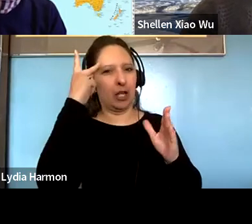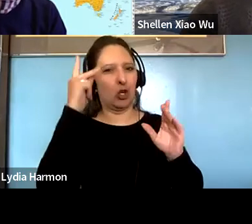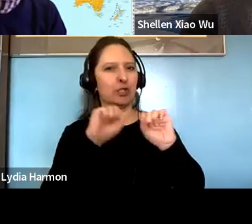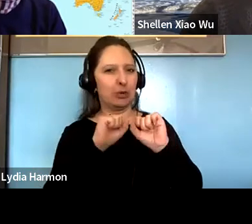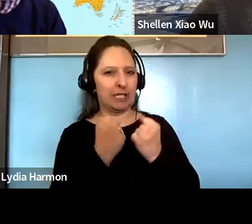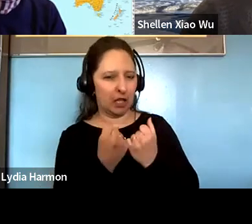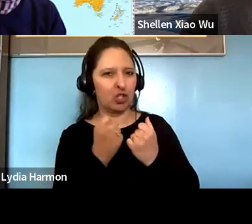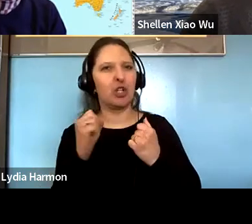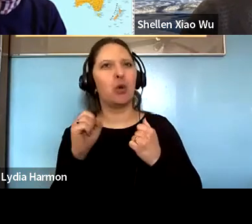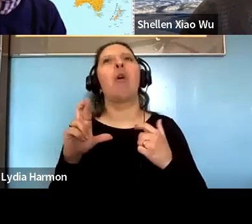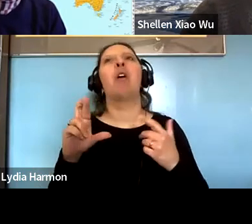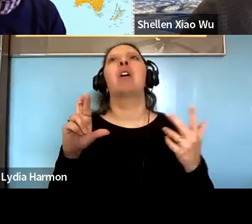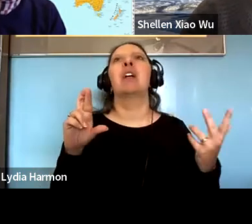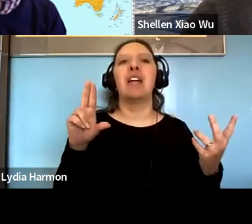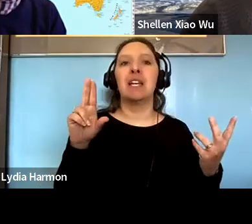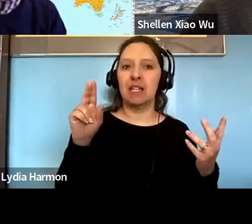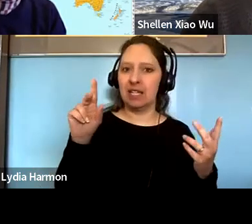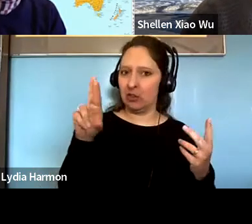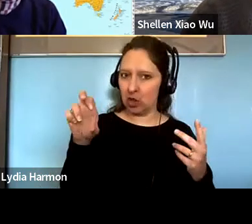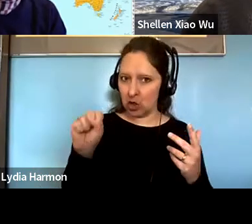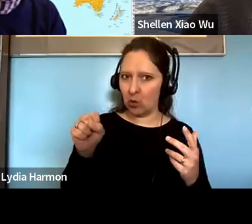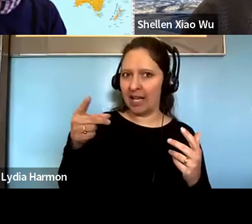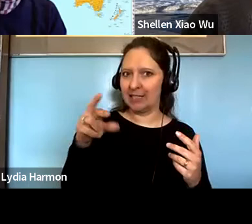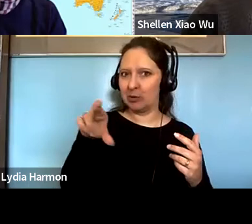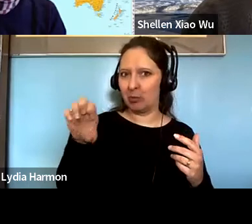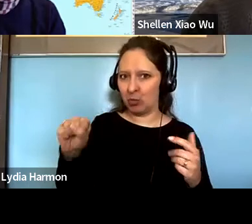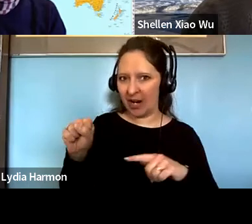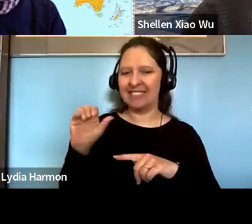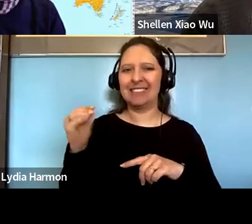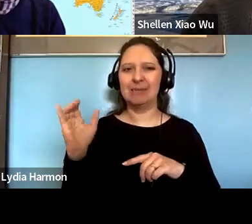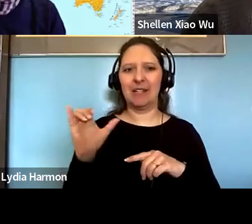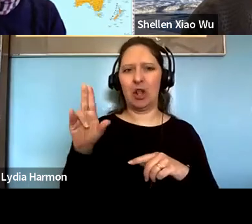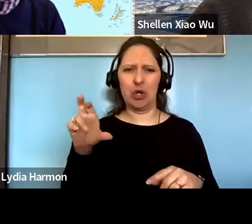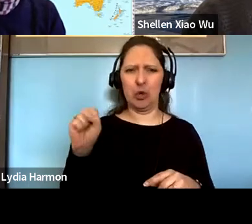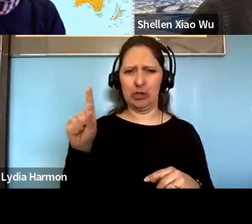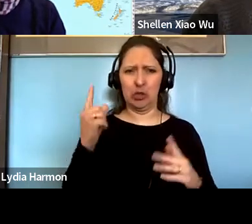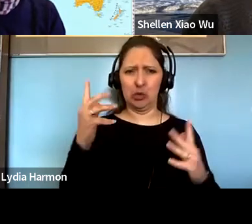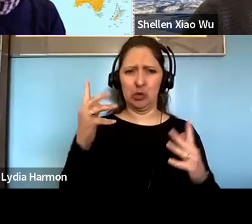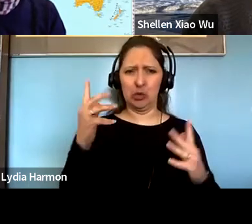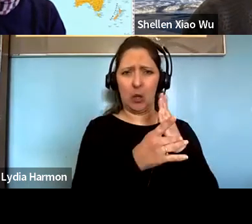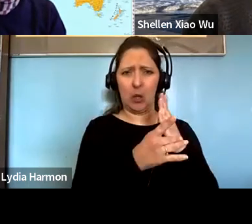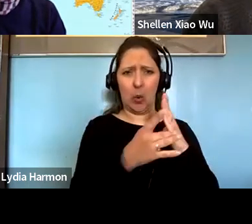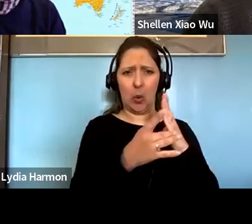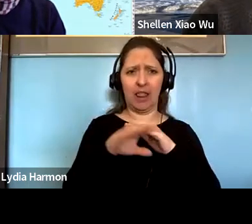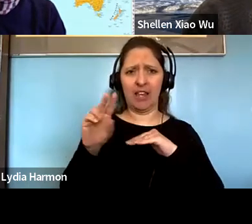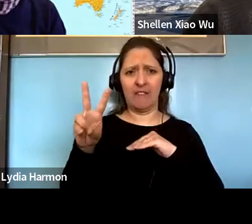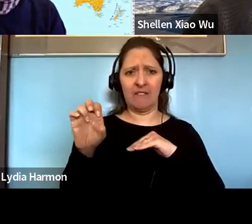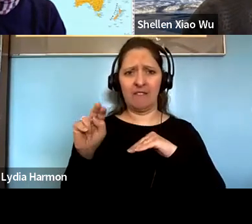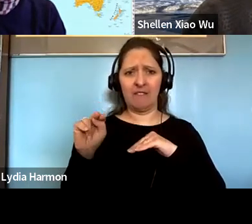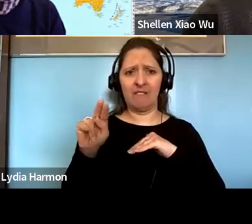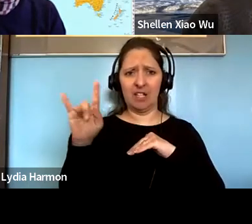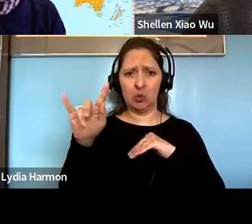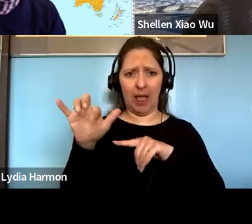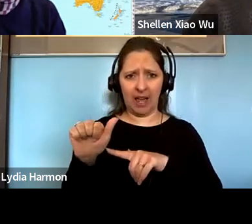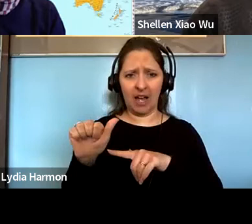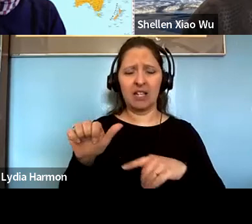Timothy Gill: The US just wants the oil in Venezuela, or like the US and it's often talked about like that, but you know i've done some work on this as well and, and you got a lot, a lot of.